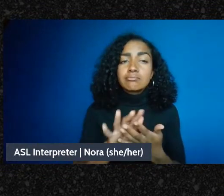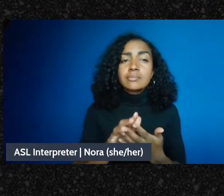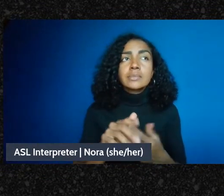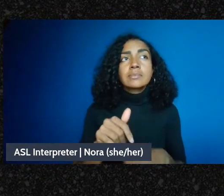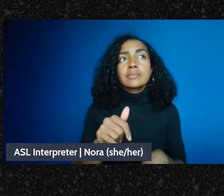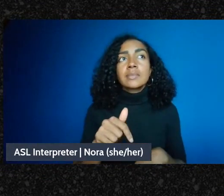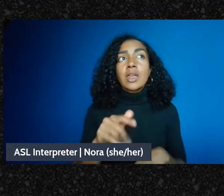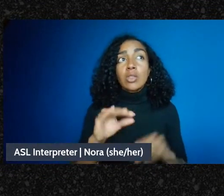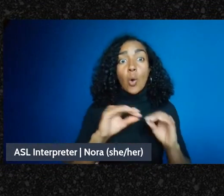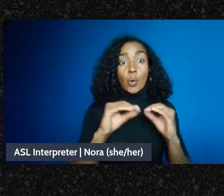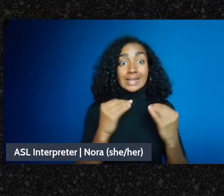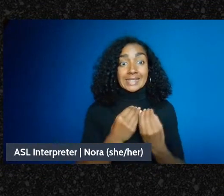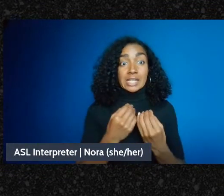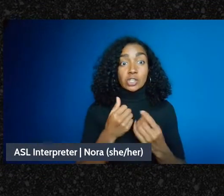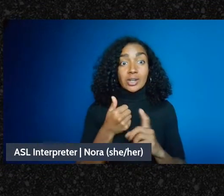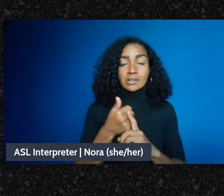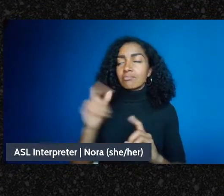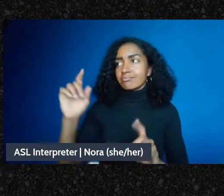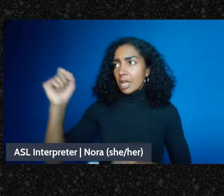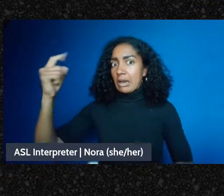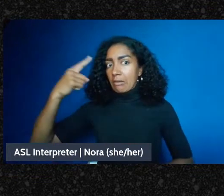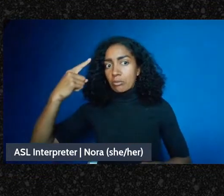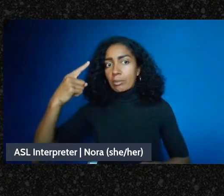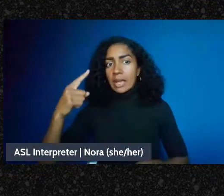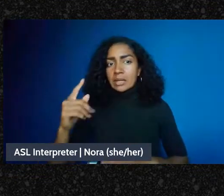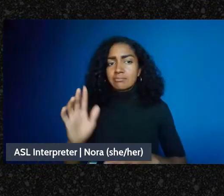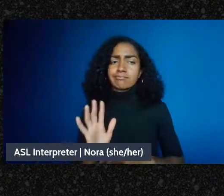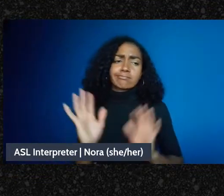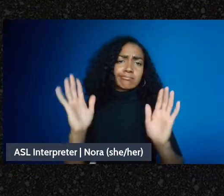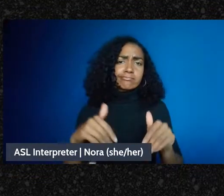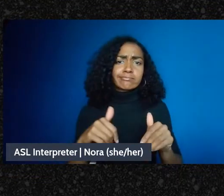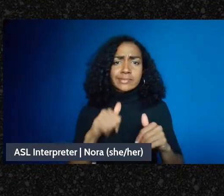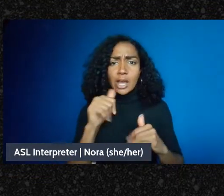on the on the sort of government side that there's a name associated with something, there's not